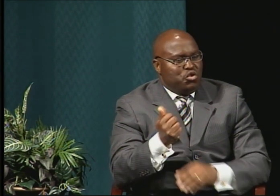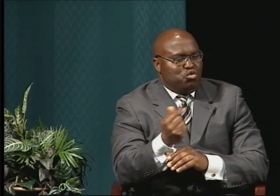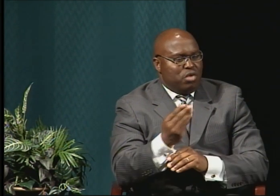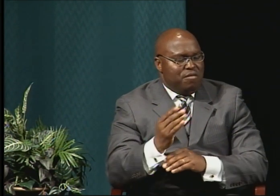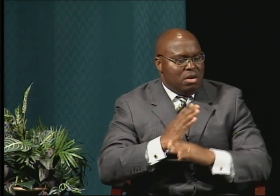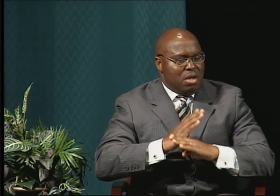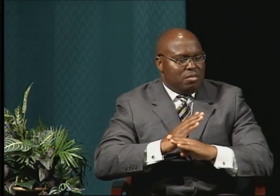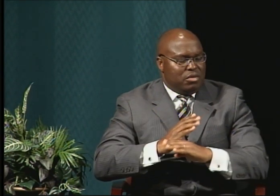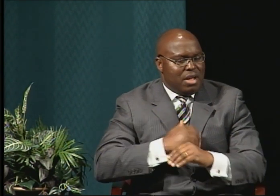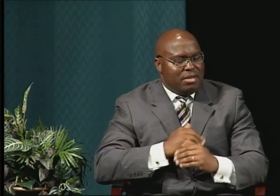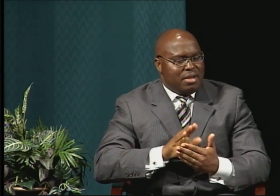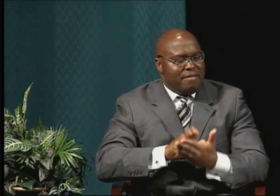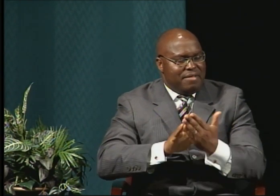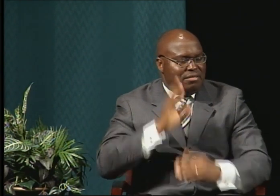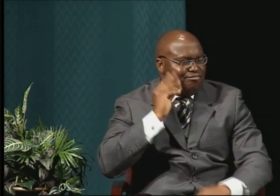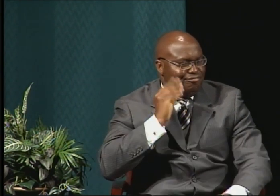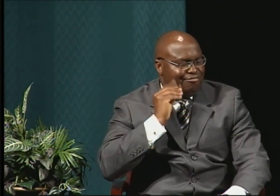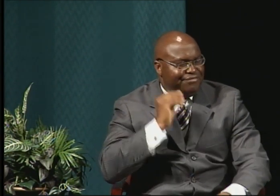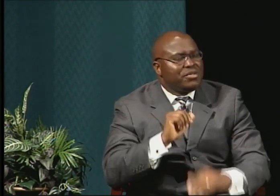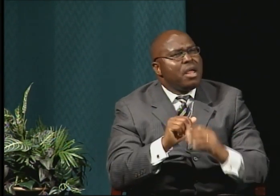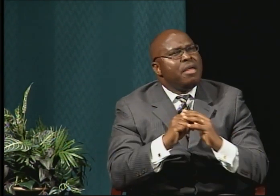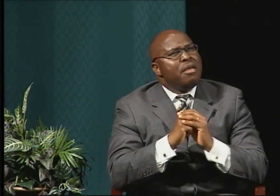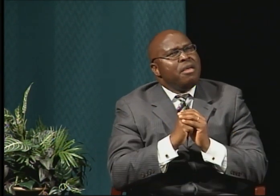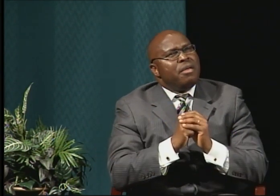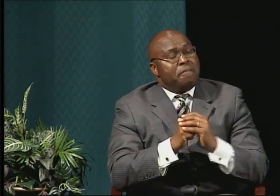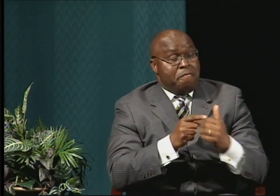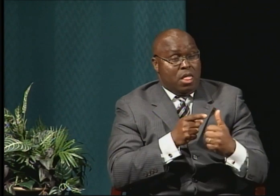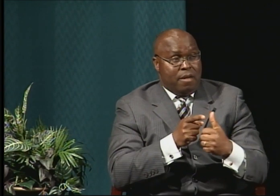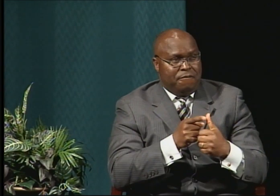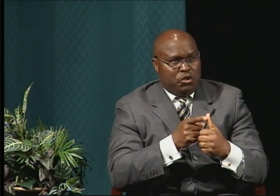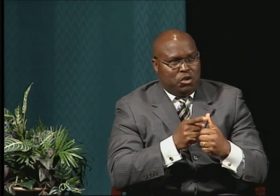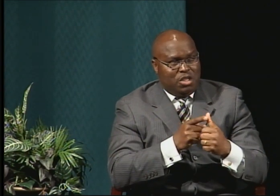Initially I started taking courses to experience